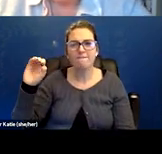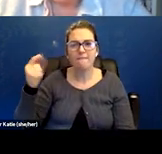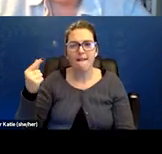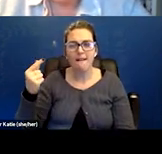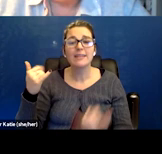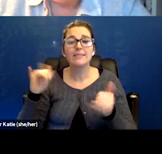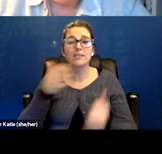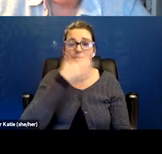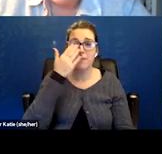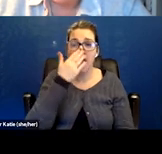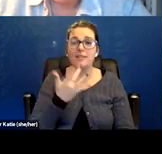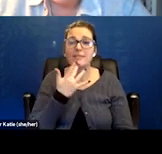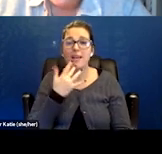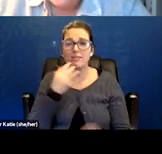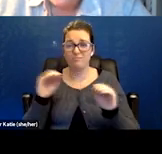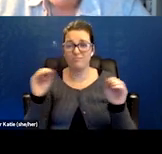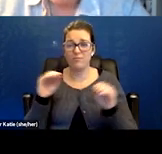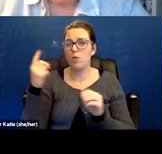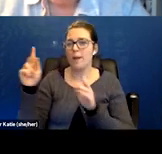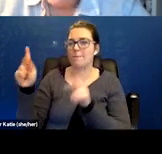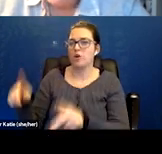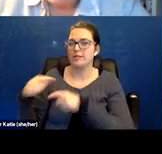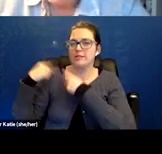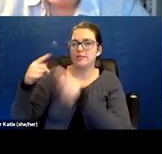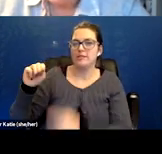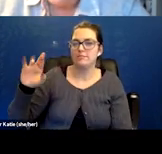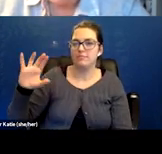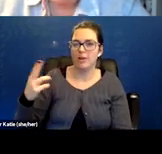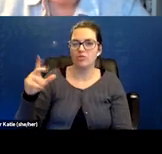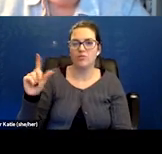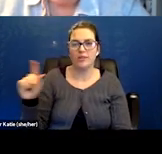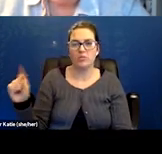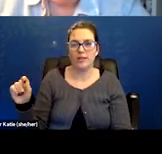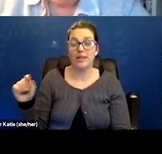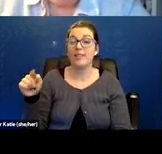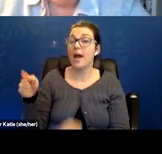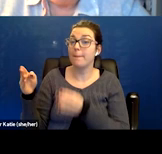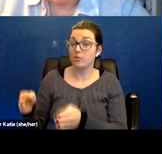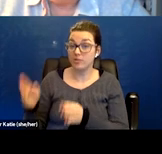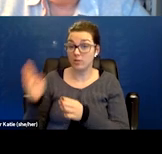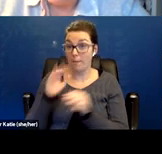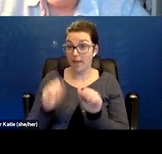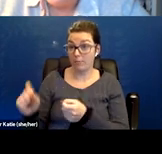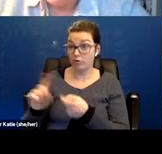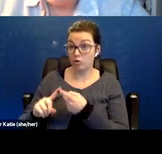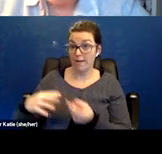This person, since March of 2020. Would they be considered one to file for SSDI?